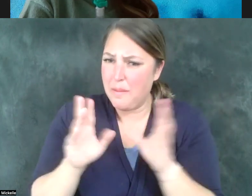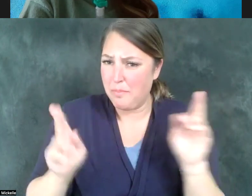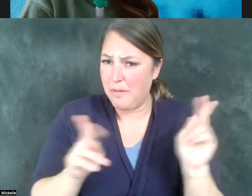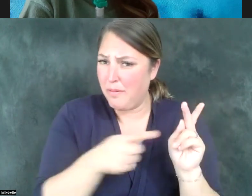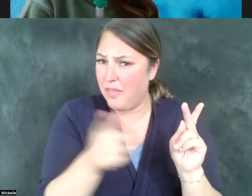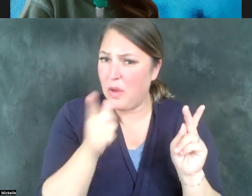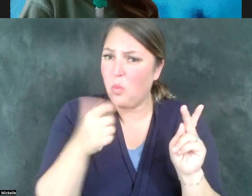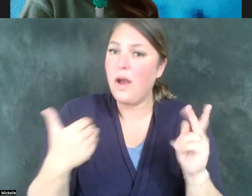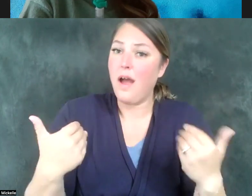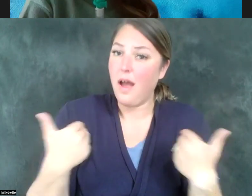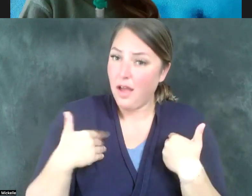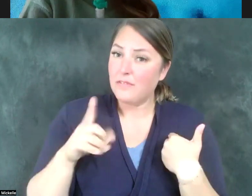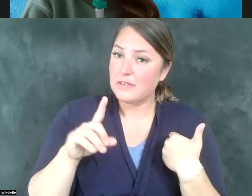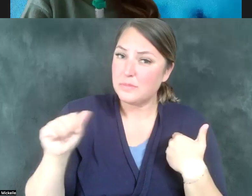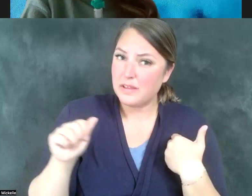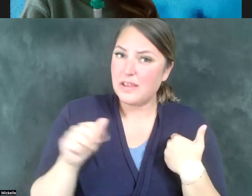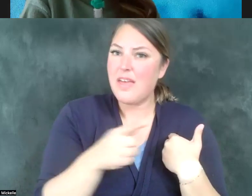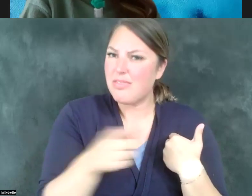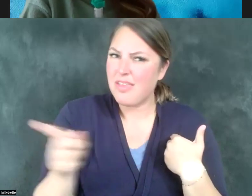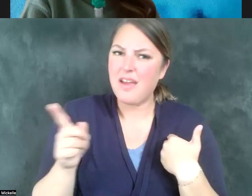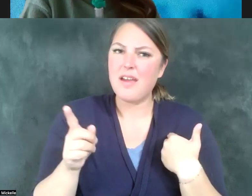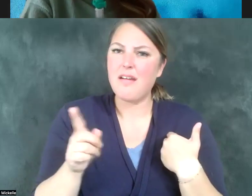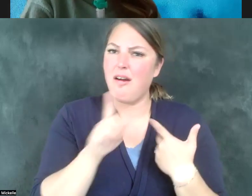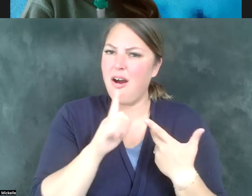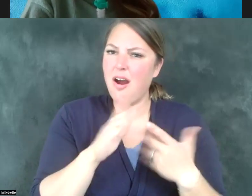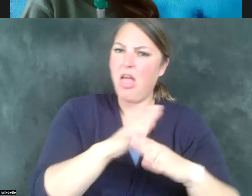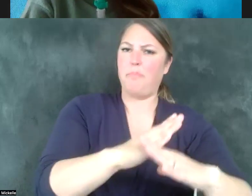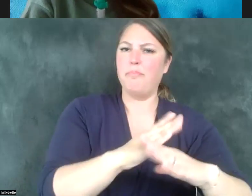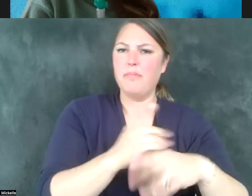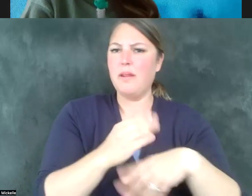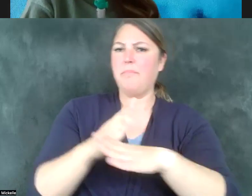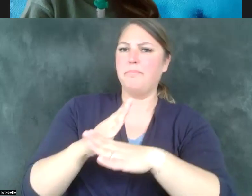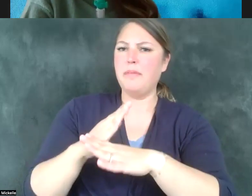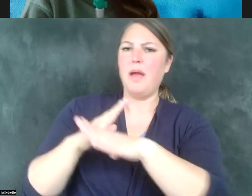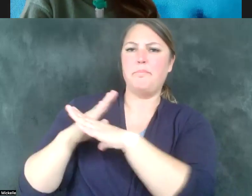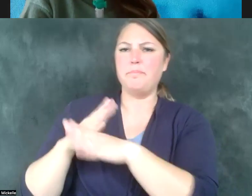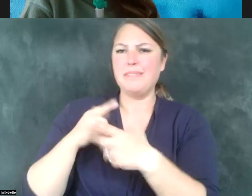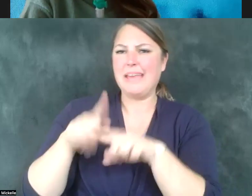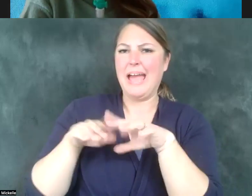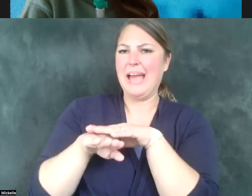disabilities are impaired in their ability to access those things, like I say, that the rest of us take for